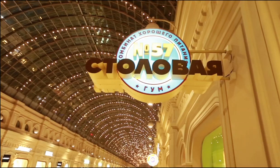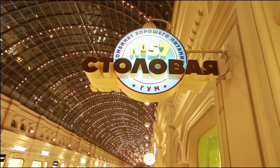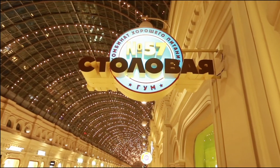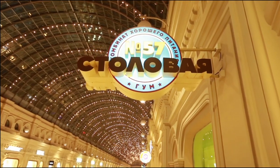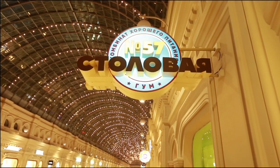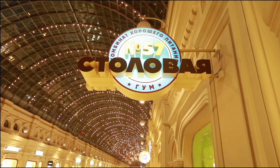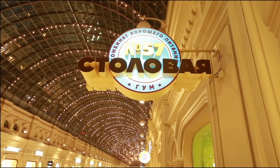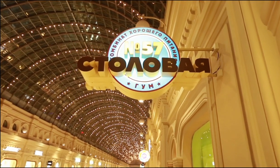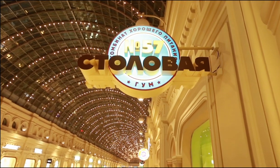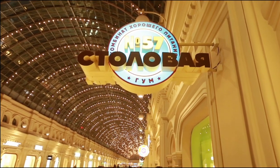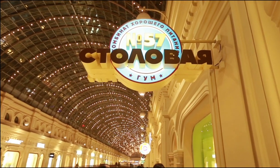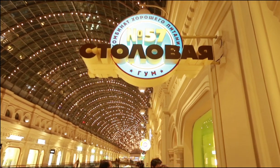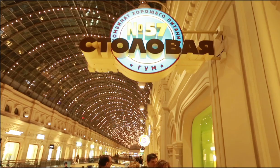(Cafeteria—Stolovaya no. 57)